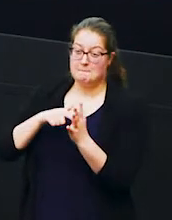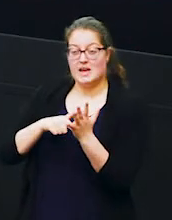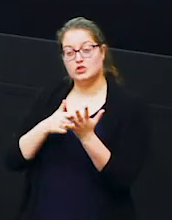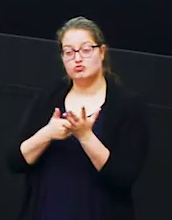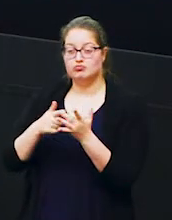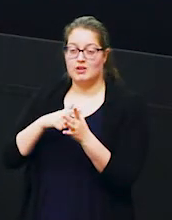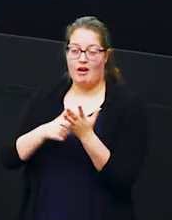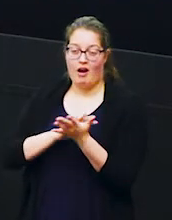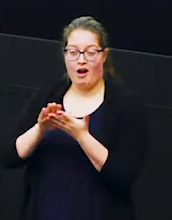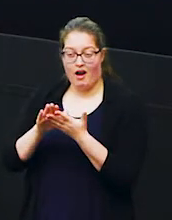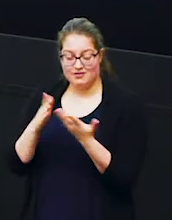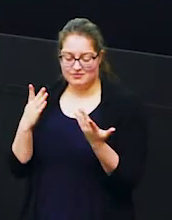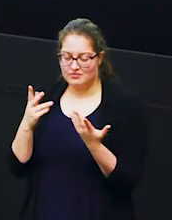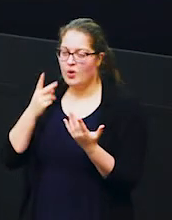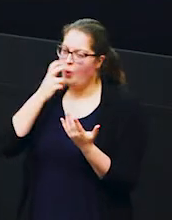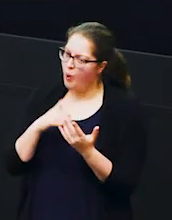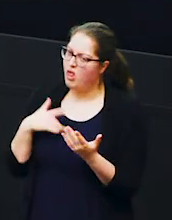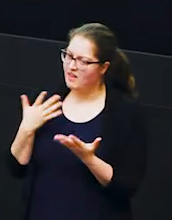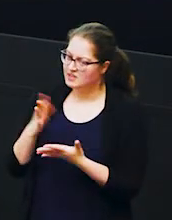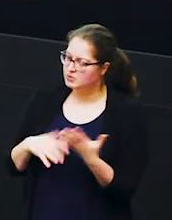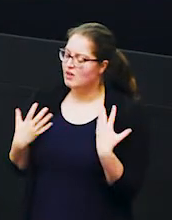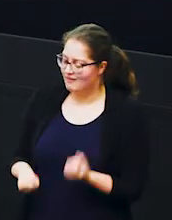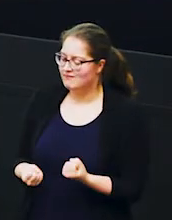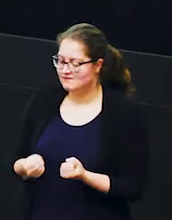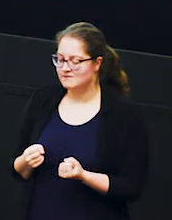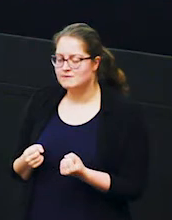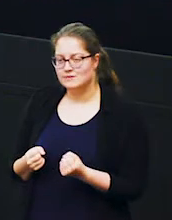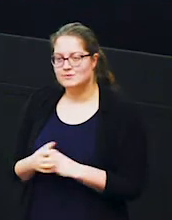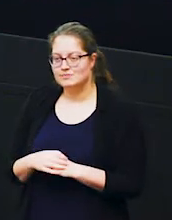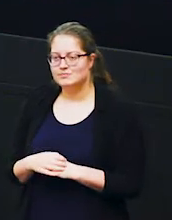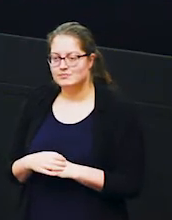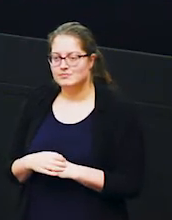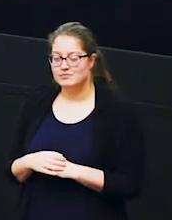oldest she's had the most life experience and so she's picked up the most information and